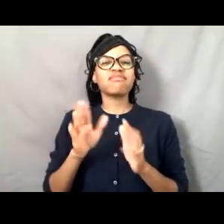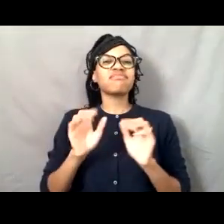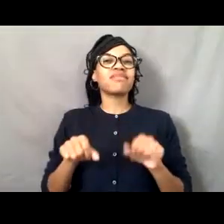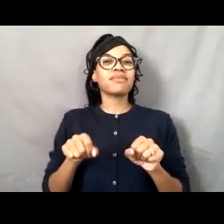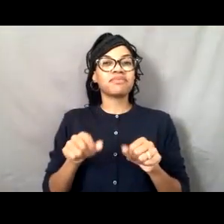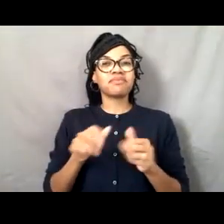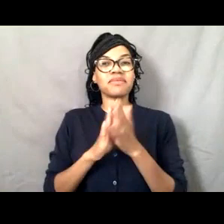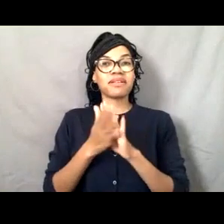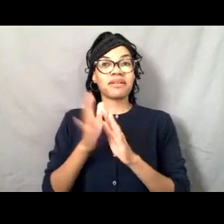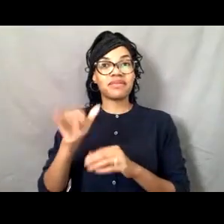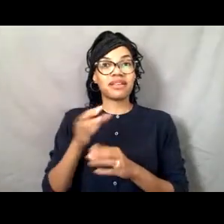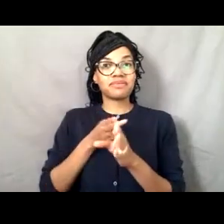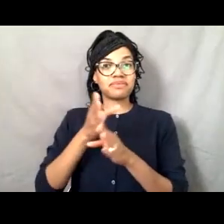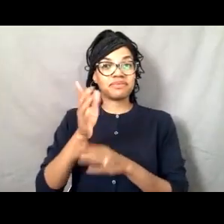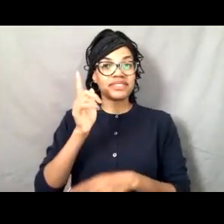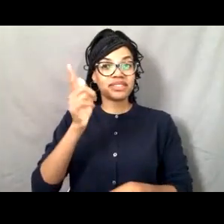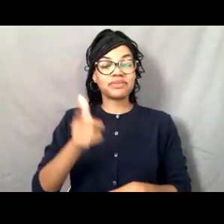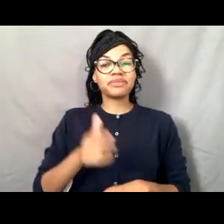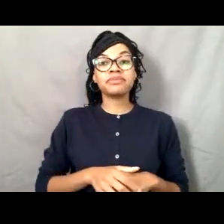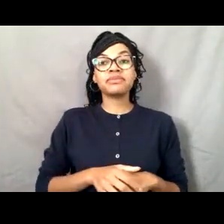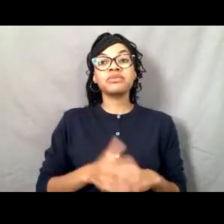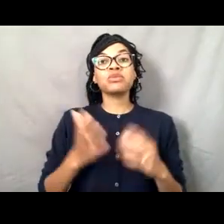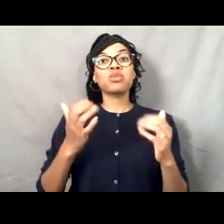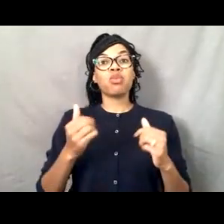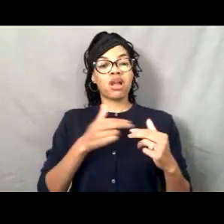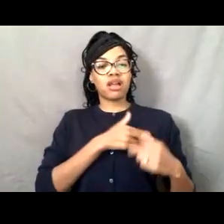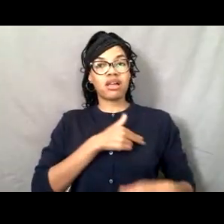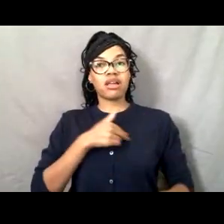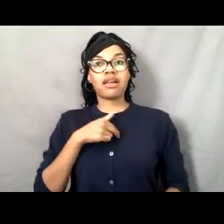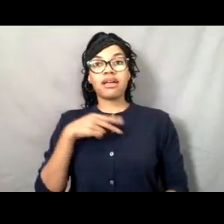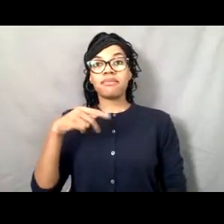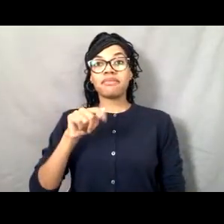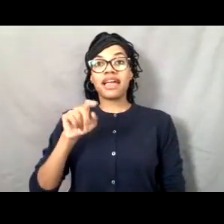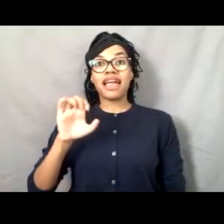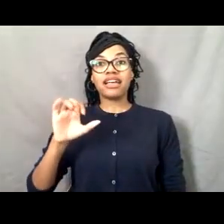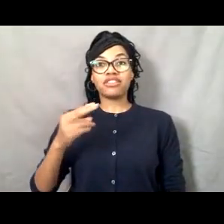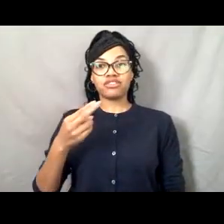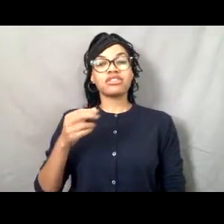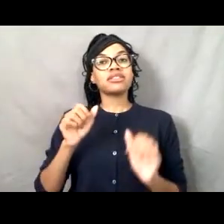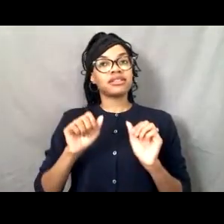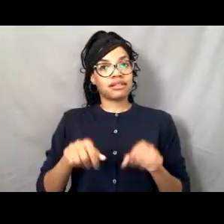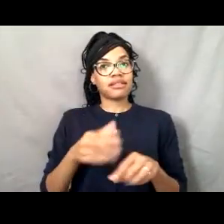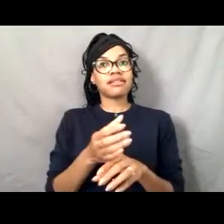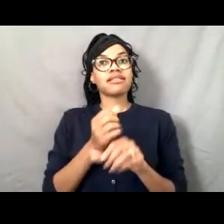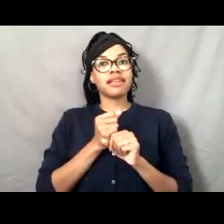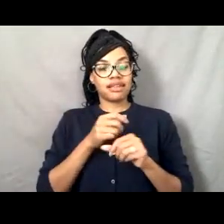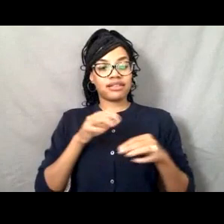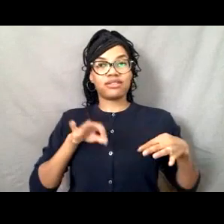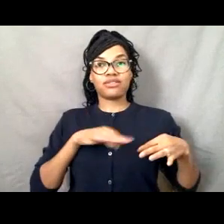solo patch, there's a link to the NOAA live website where you can fill out a form to have one sent to you. And if you're a classroom teacher